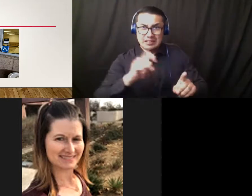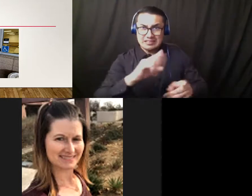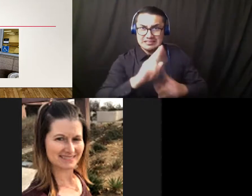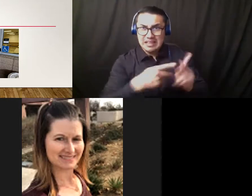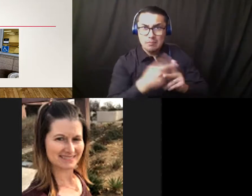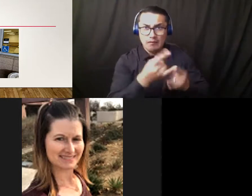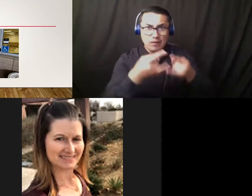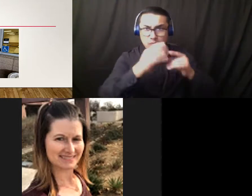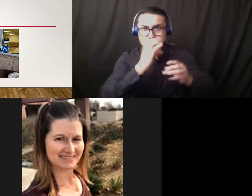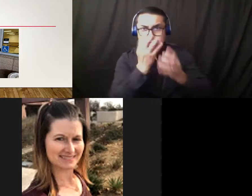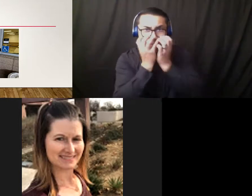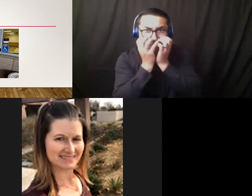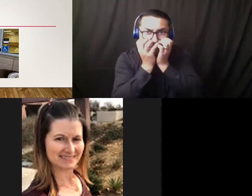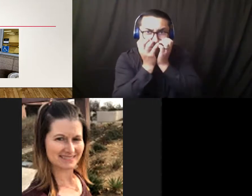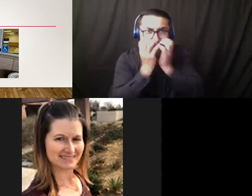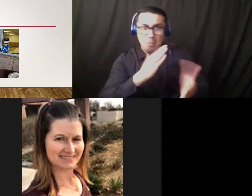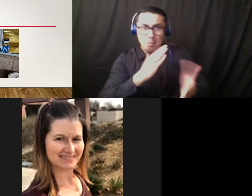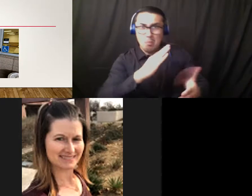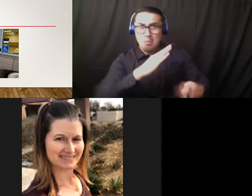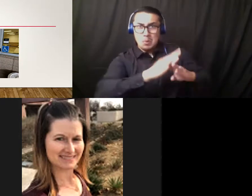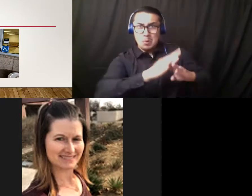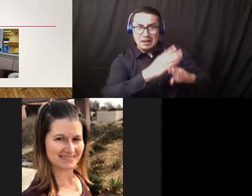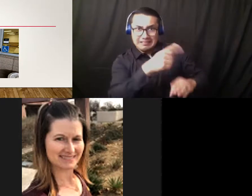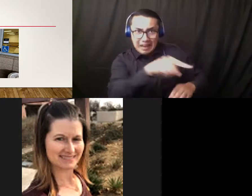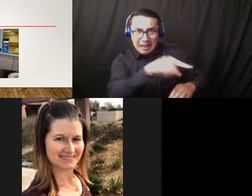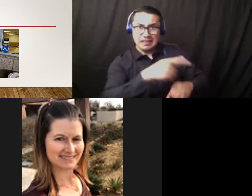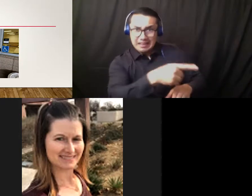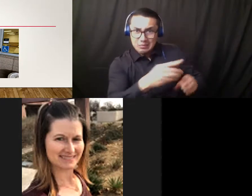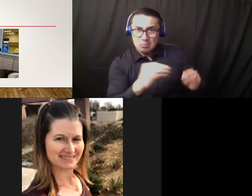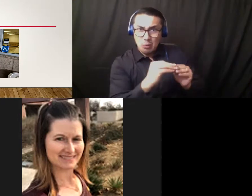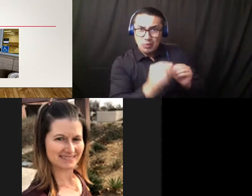or something over his face to protect him? No, they're not,